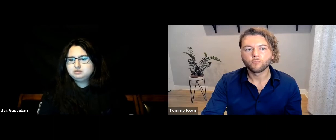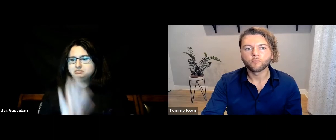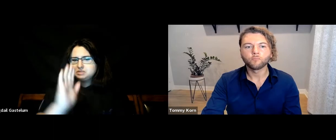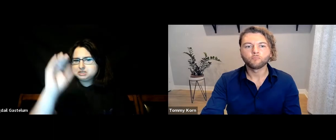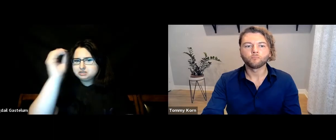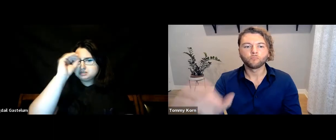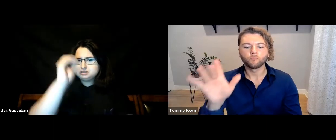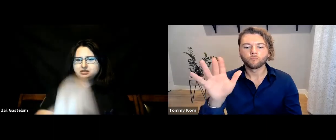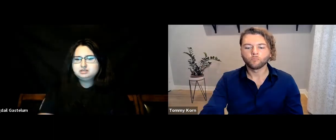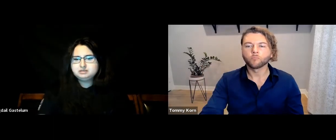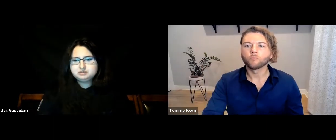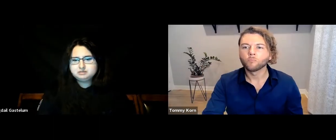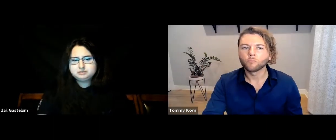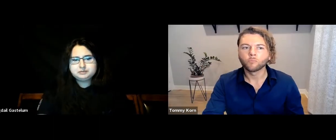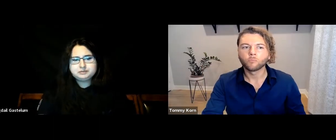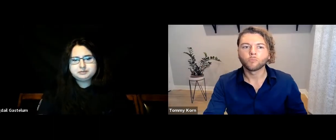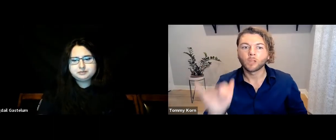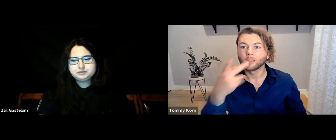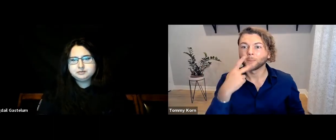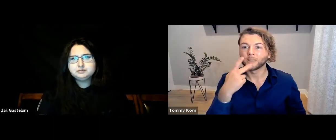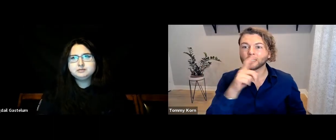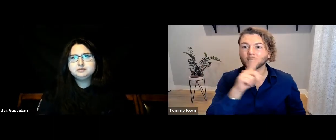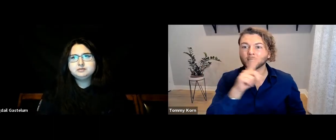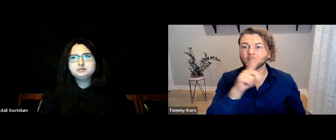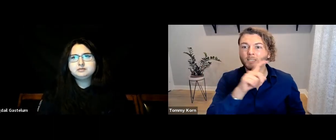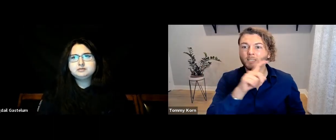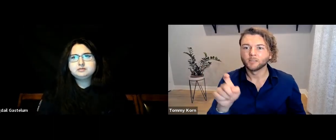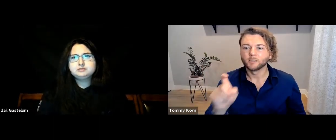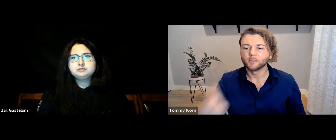What do you think? [Tommy] Is it this question that’s highlighted in pink?